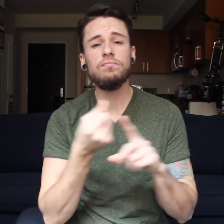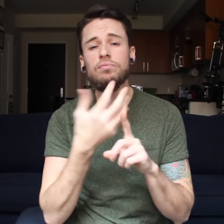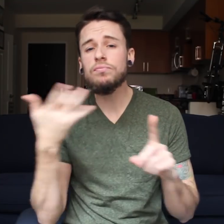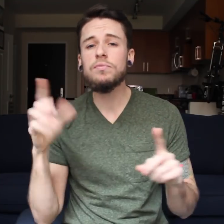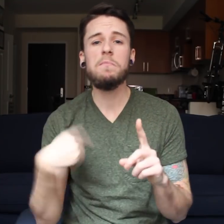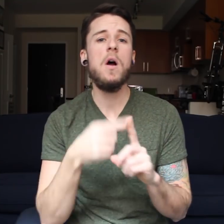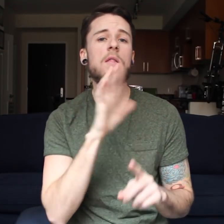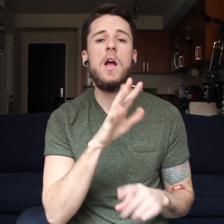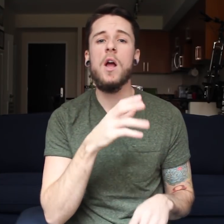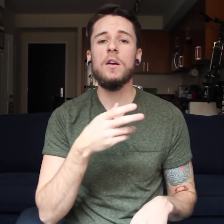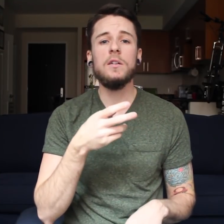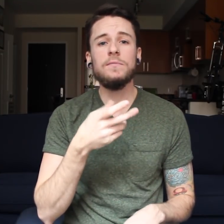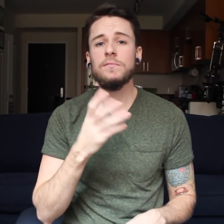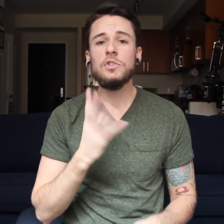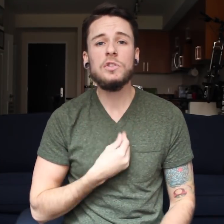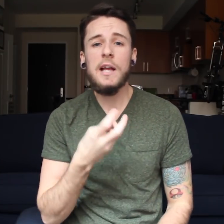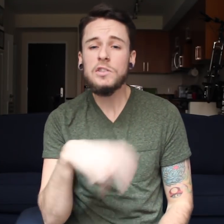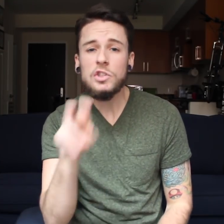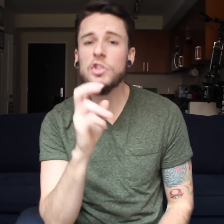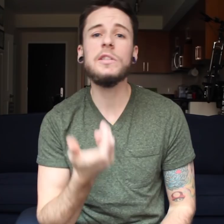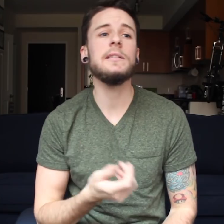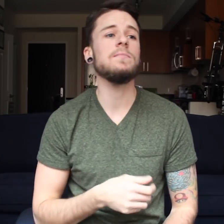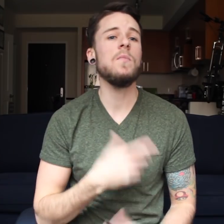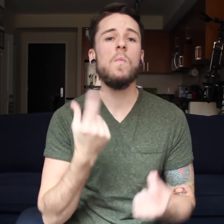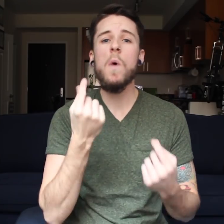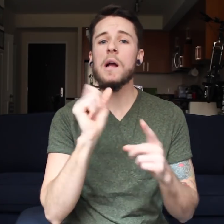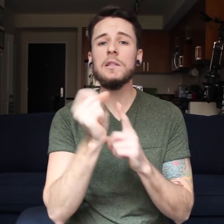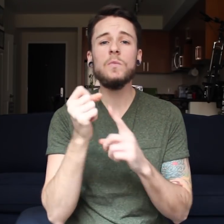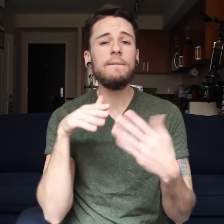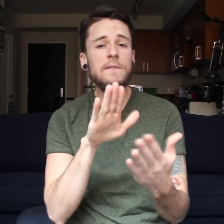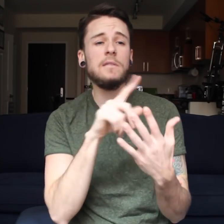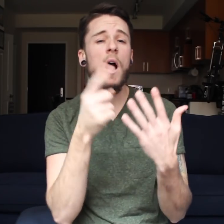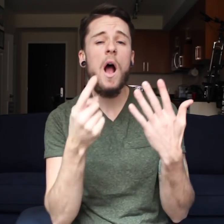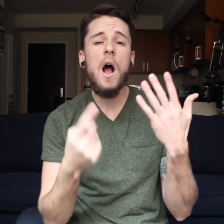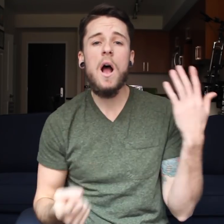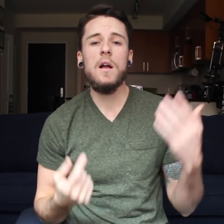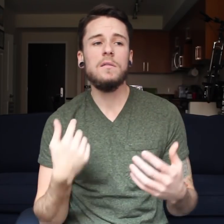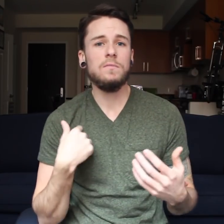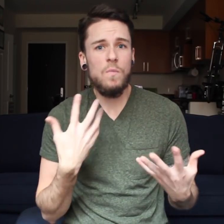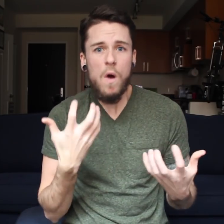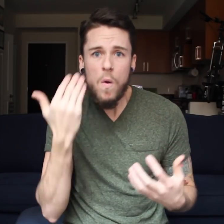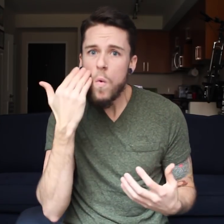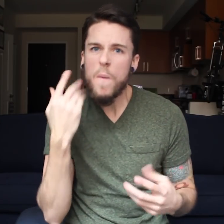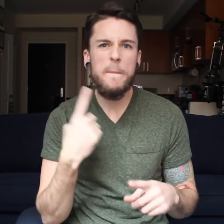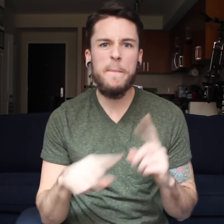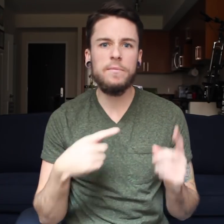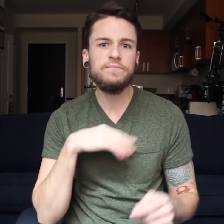explain their transgender journey in-depth and the situations they faced and much more. I would have loved to know more about it,